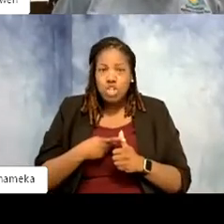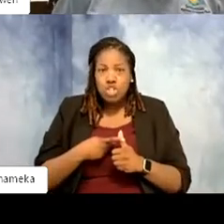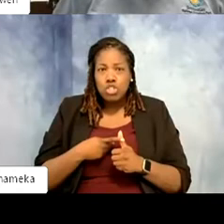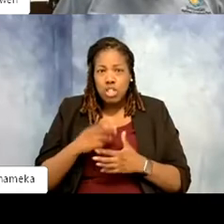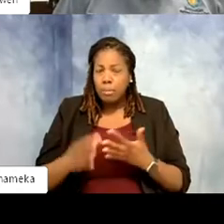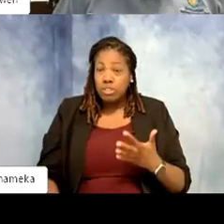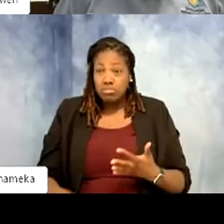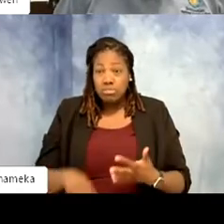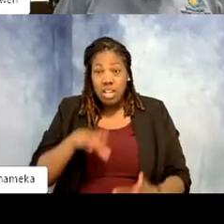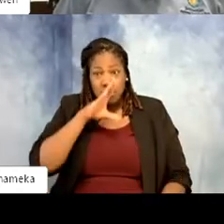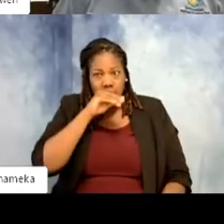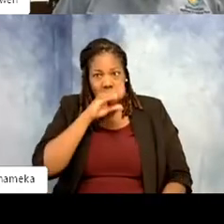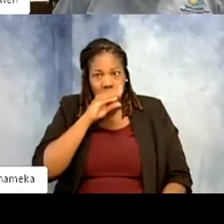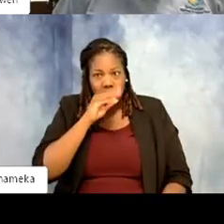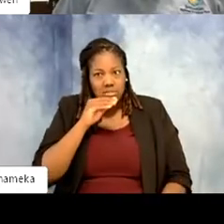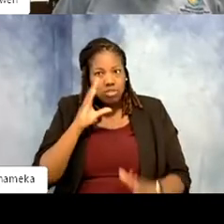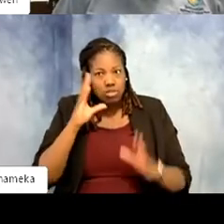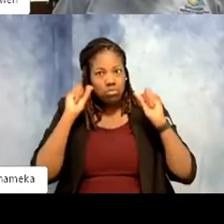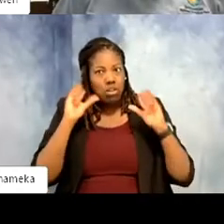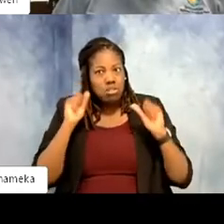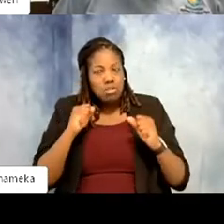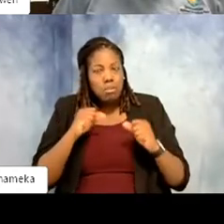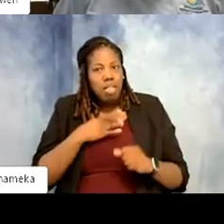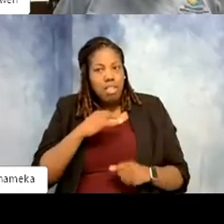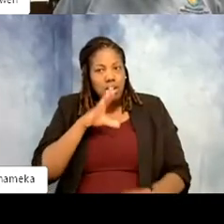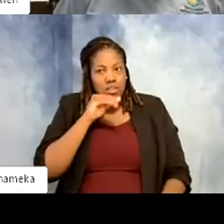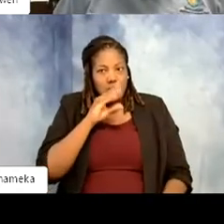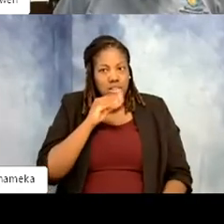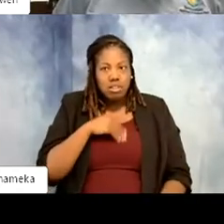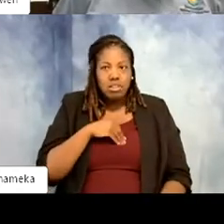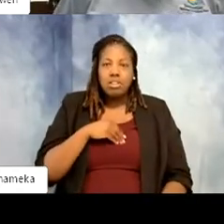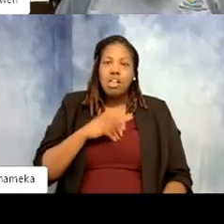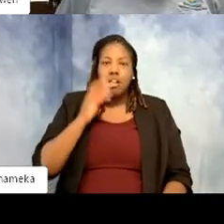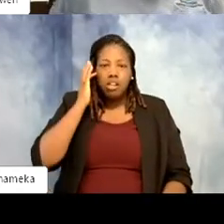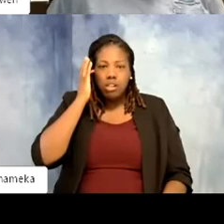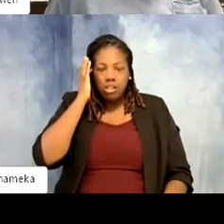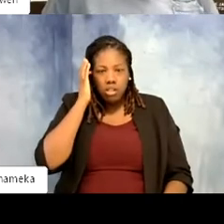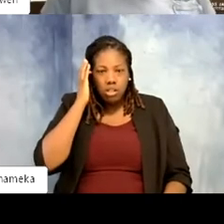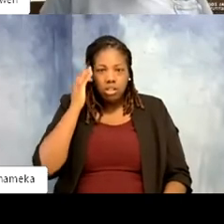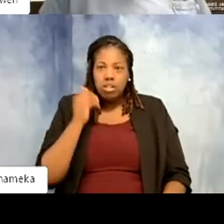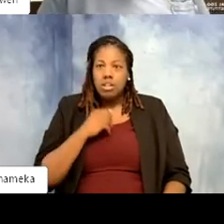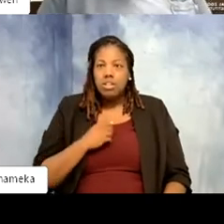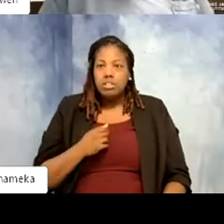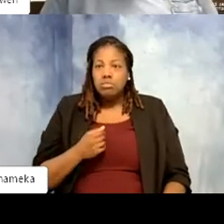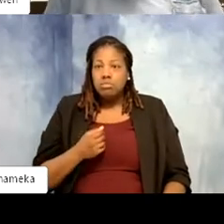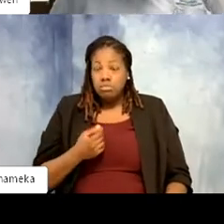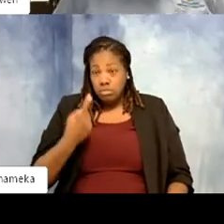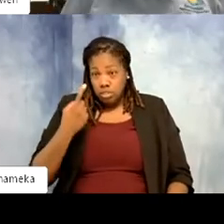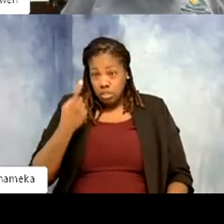Ducks are incredible. And the patterns. Nothing for me between the two places that I work